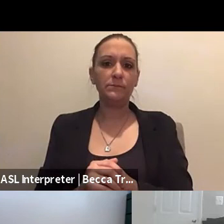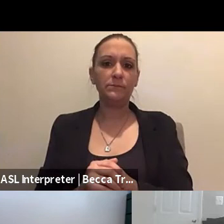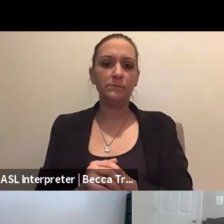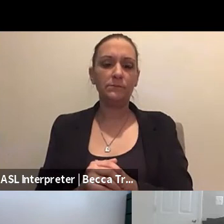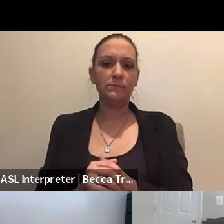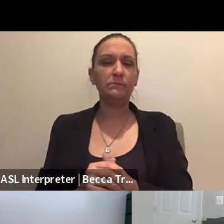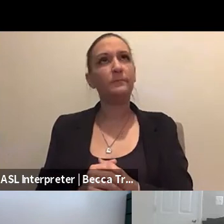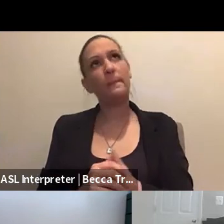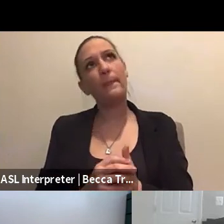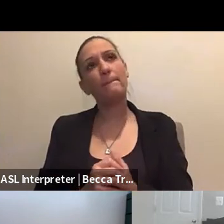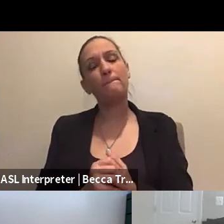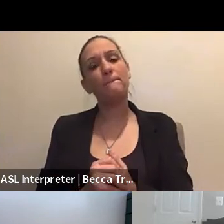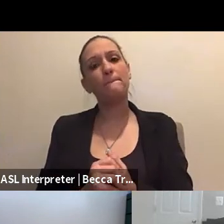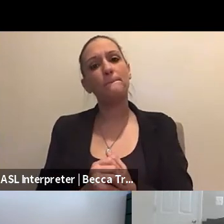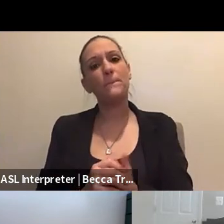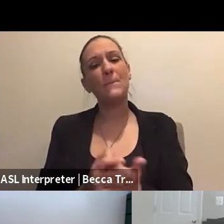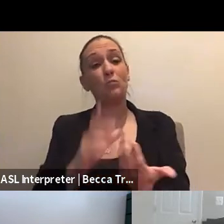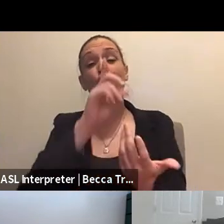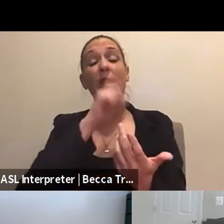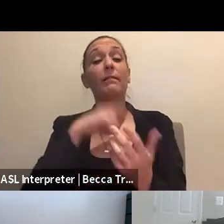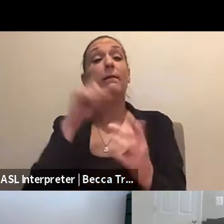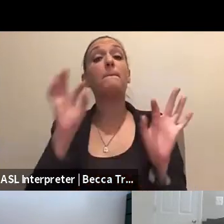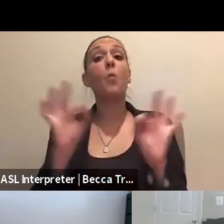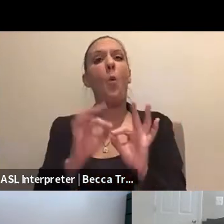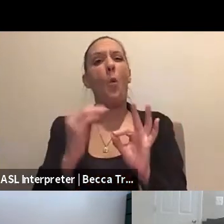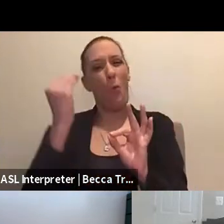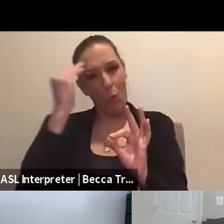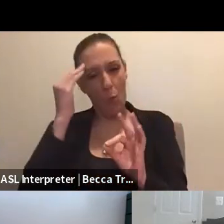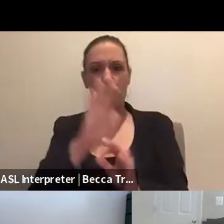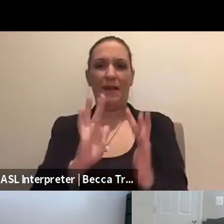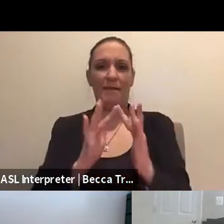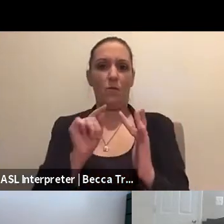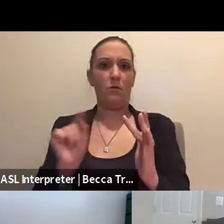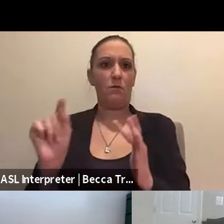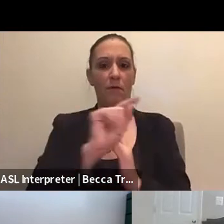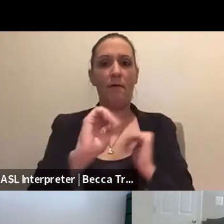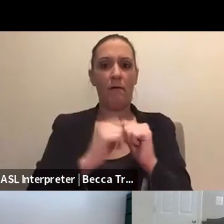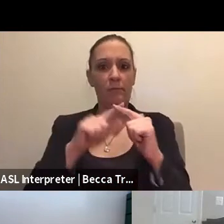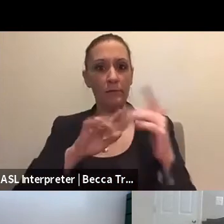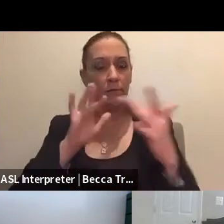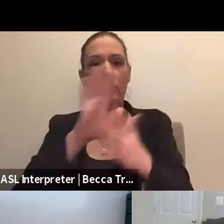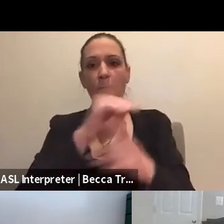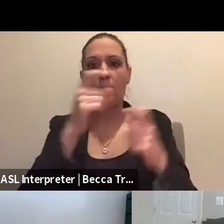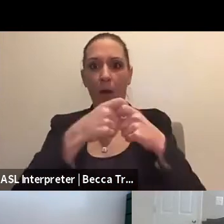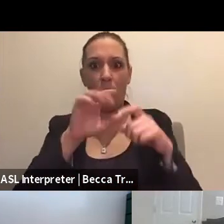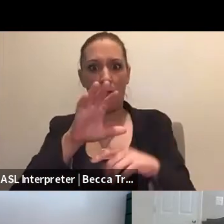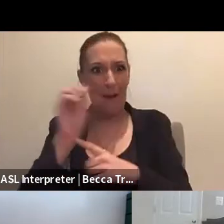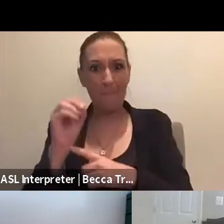I think the main thing is knowing your network, knowing how to contact your power company, being on their list